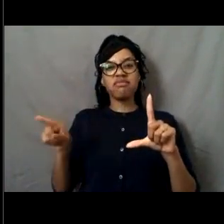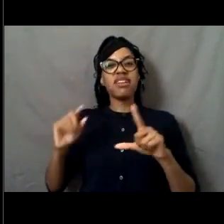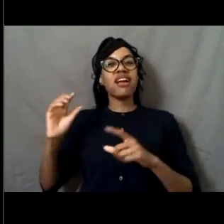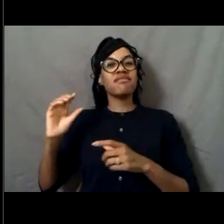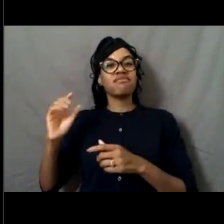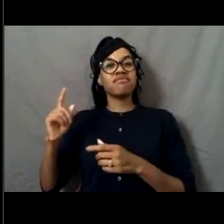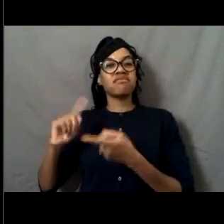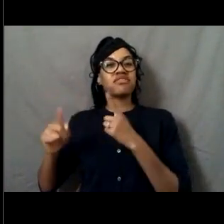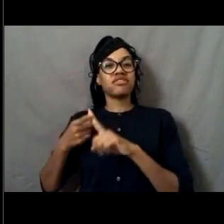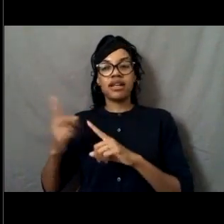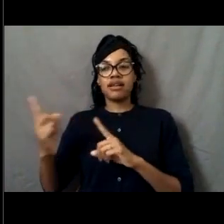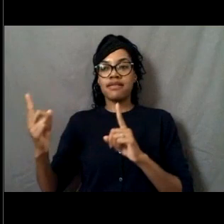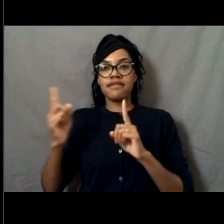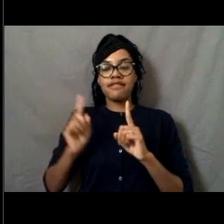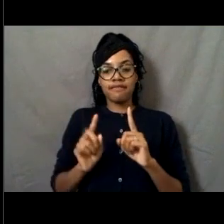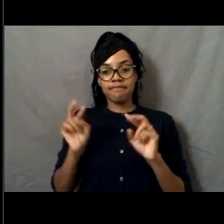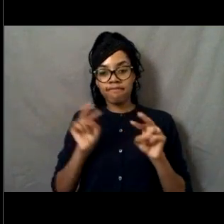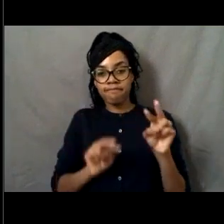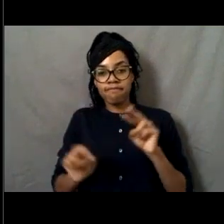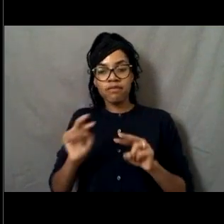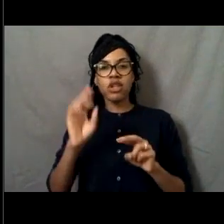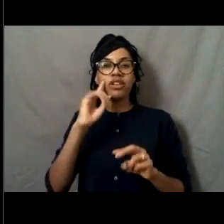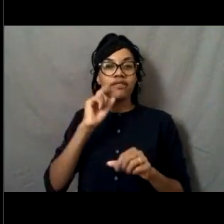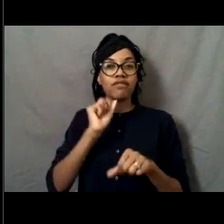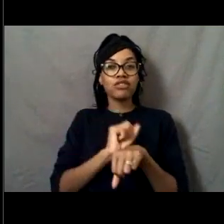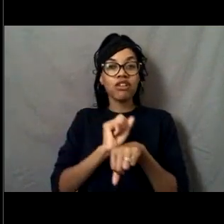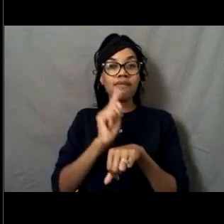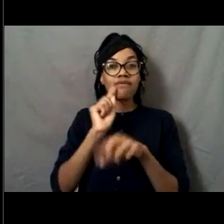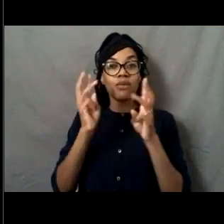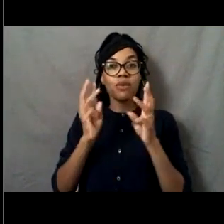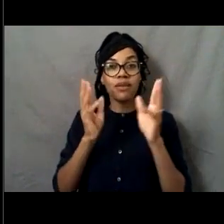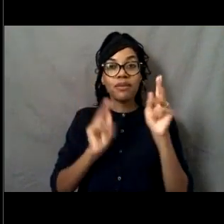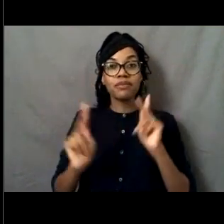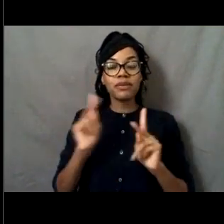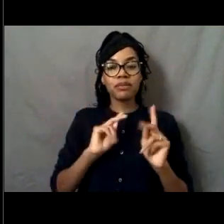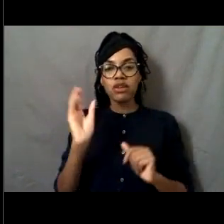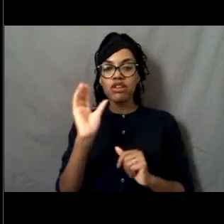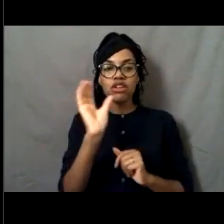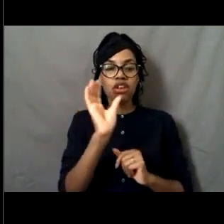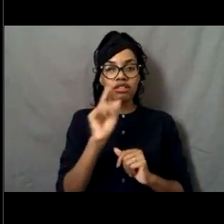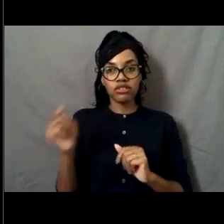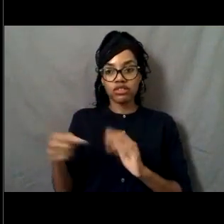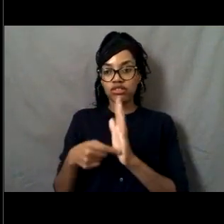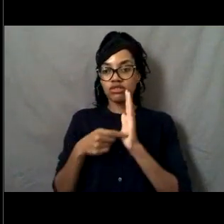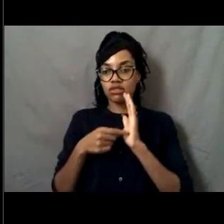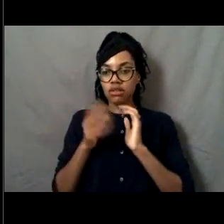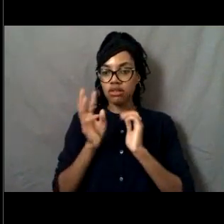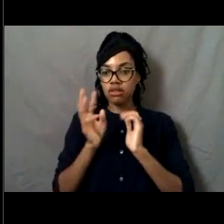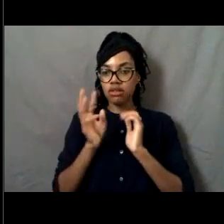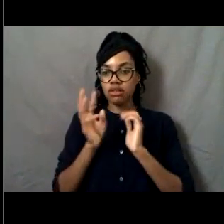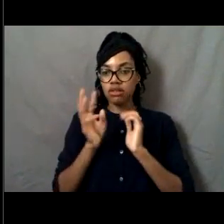and this came up and I was blown away. I had no idea that such an opportunity existed.